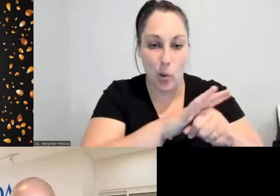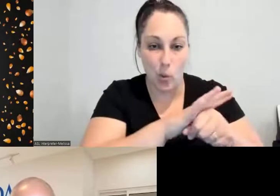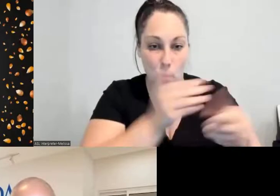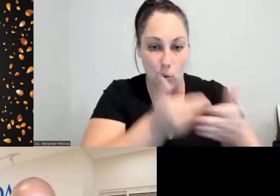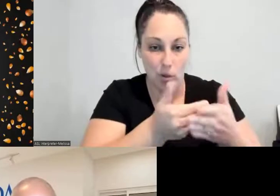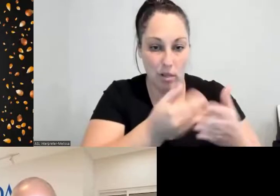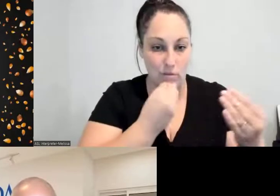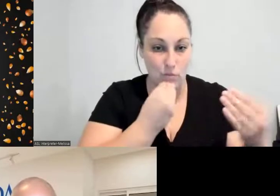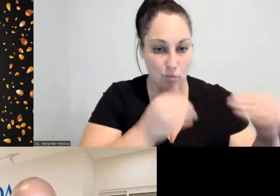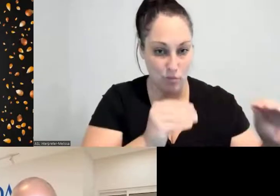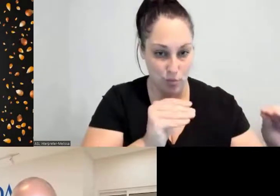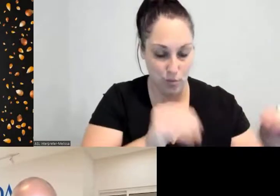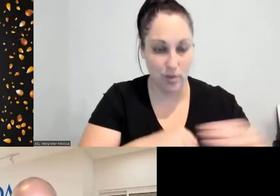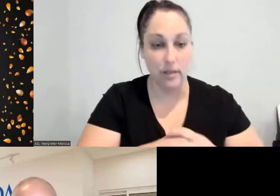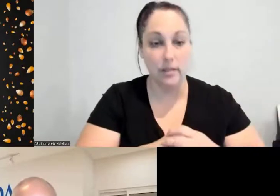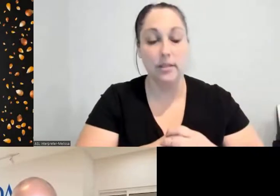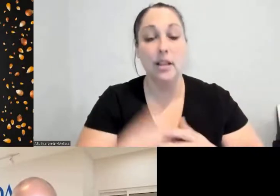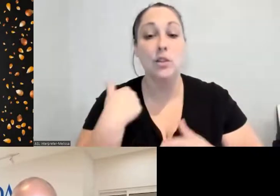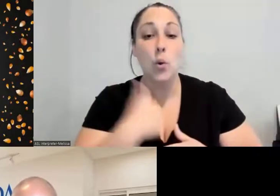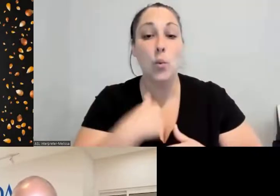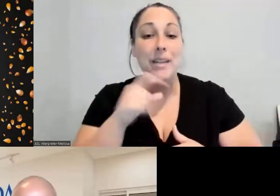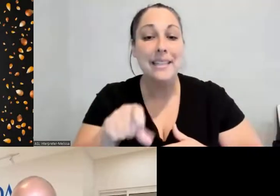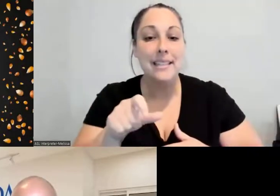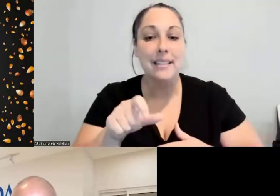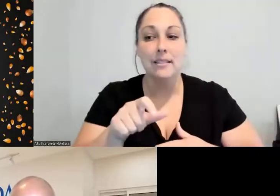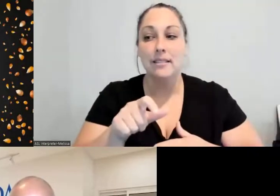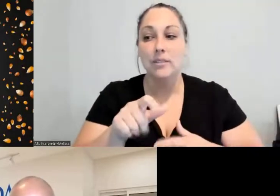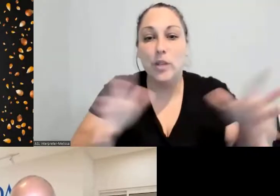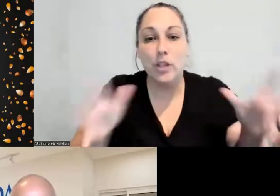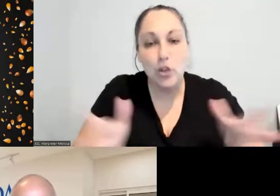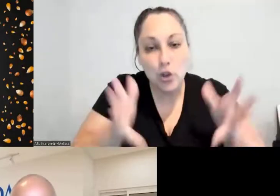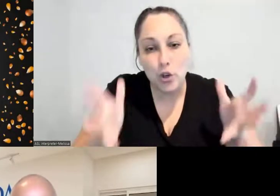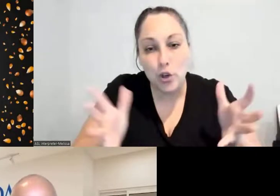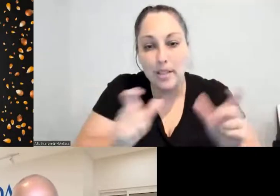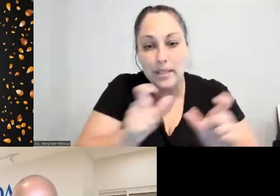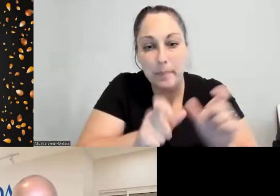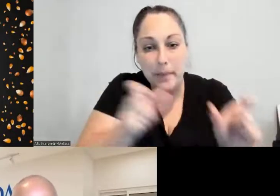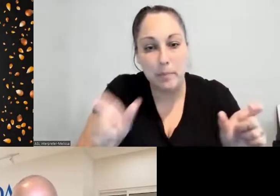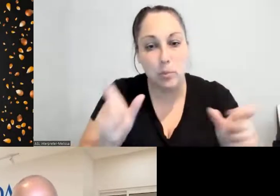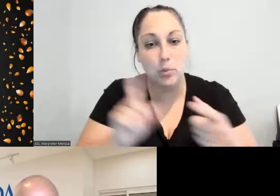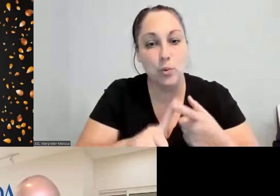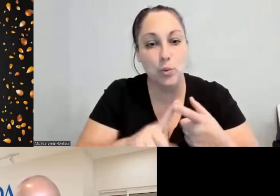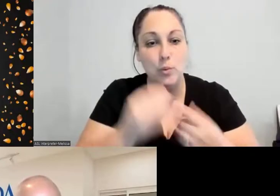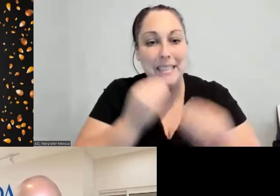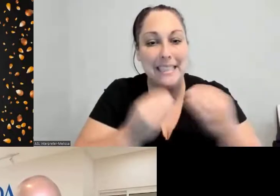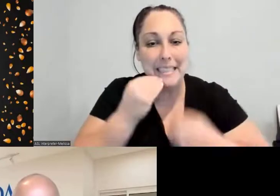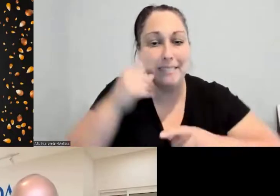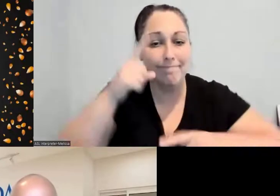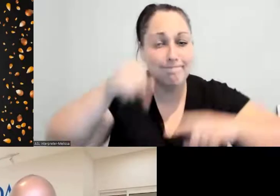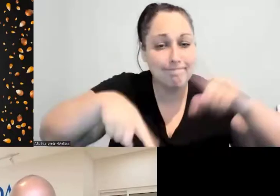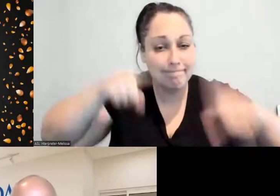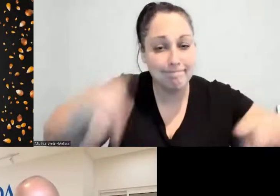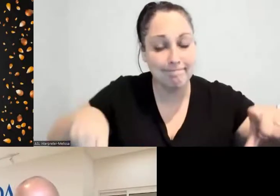encourage people to eat in multiple different ways, because I tell you this as I close out, because I know our time is